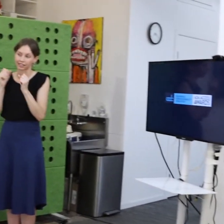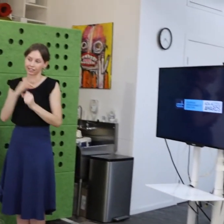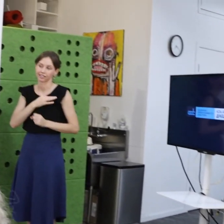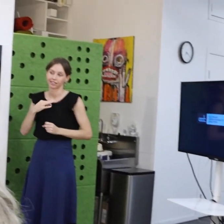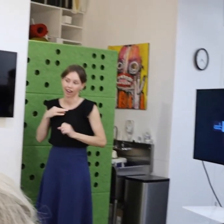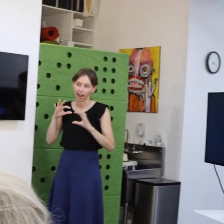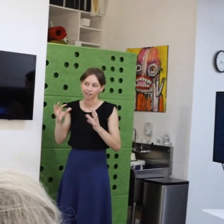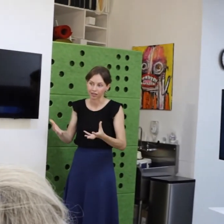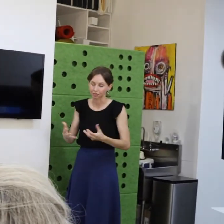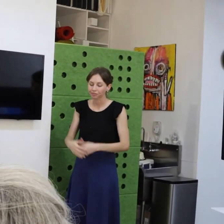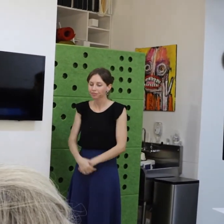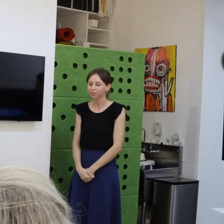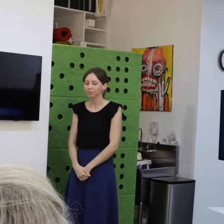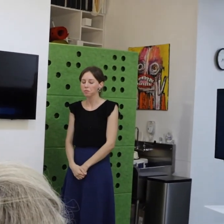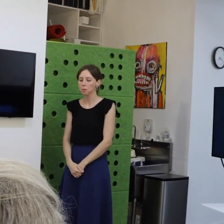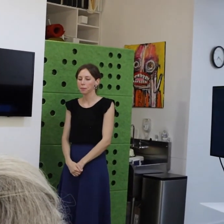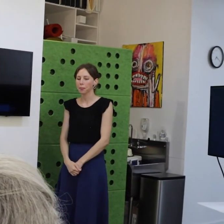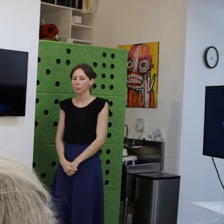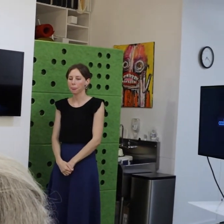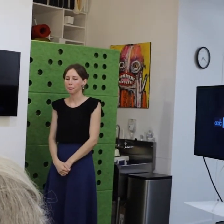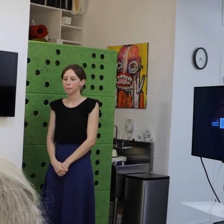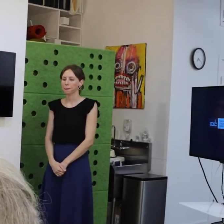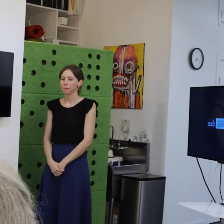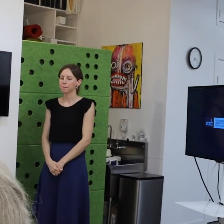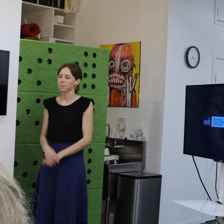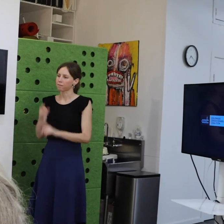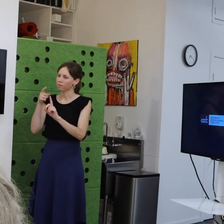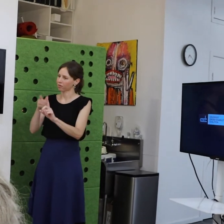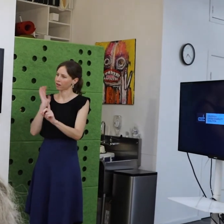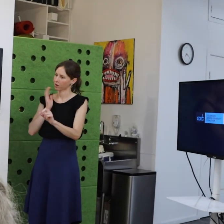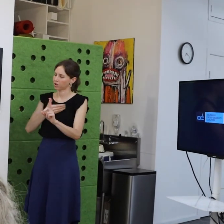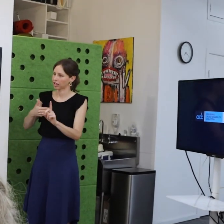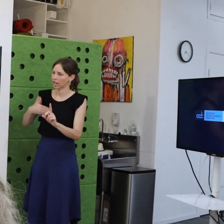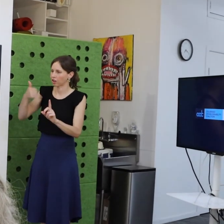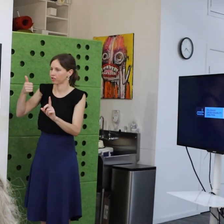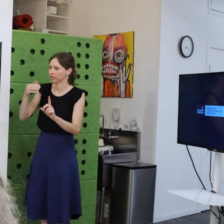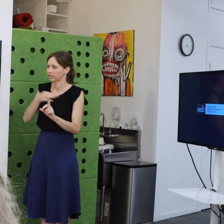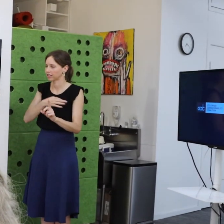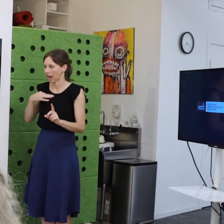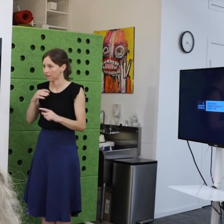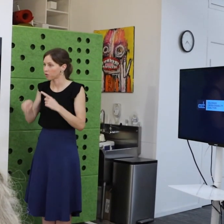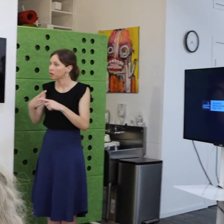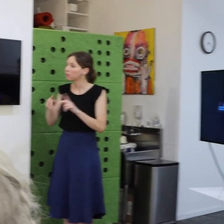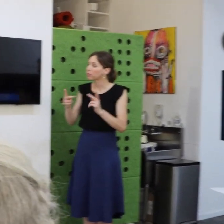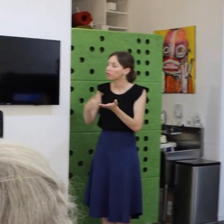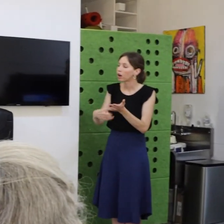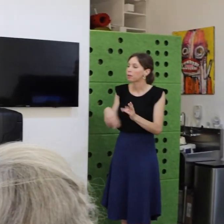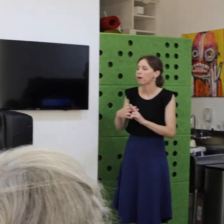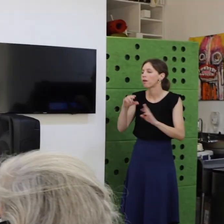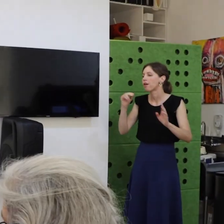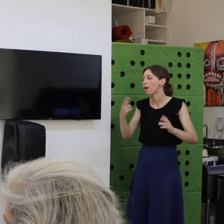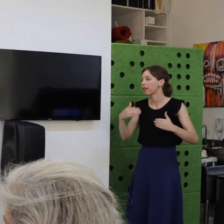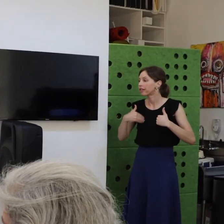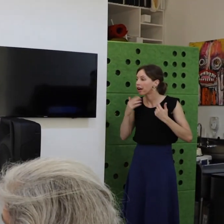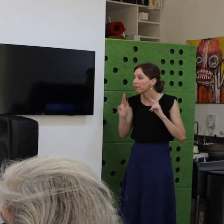And particularly our younger staff you know when people talk about you know the young people these days.